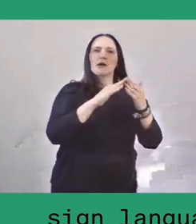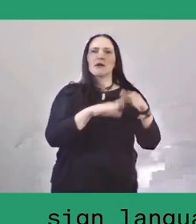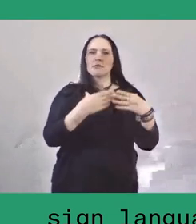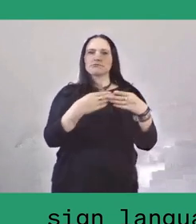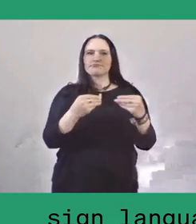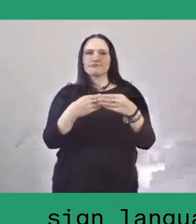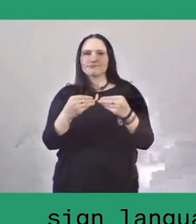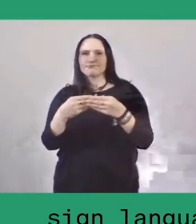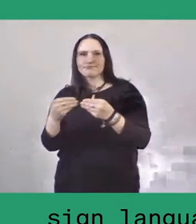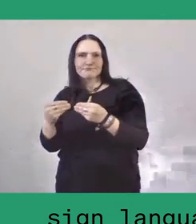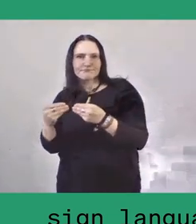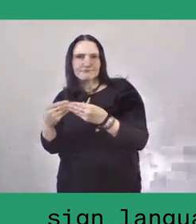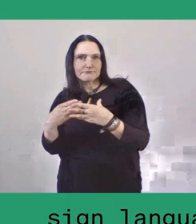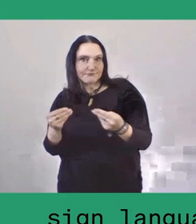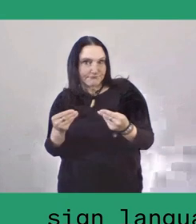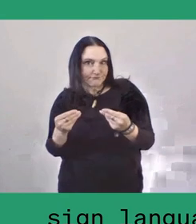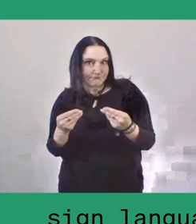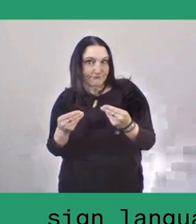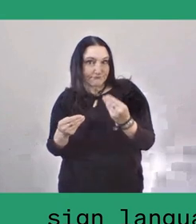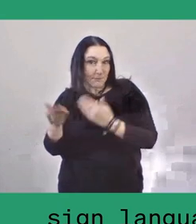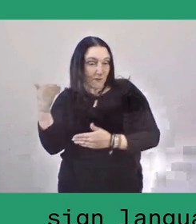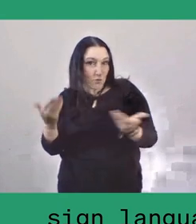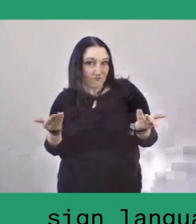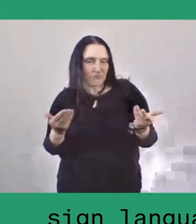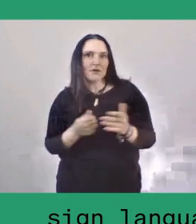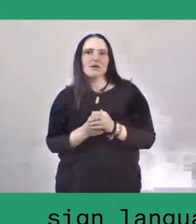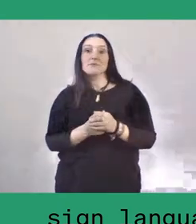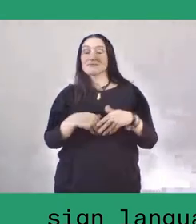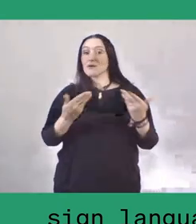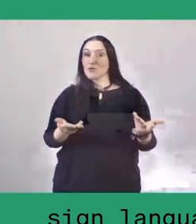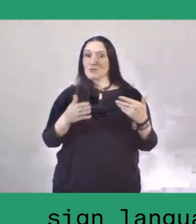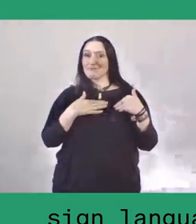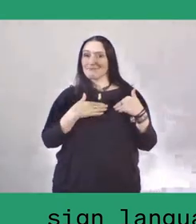However, in my various grass-roots activisms,